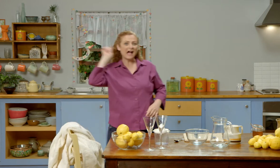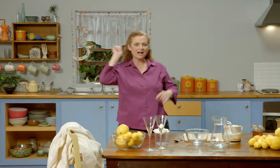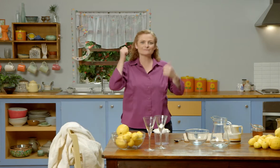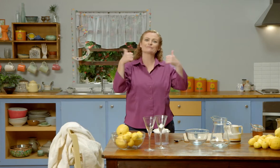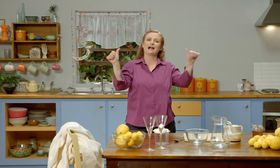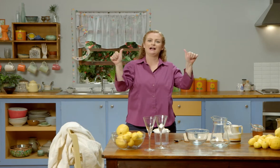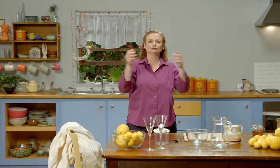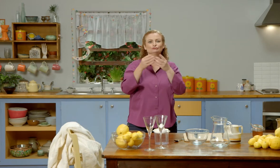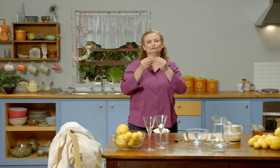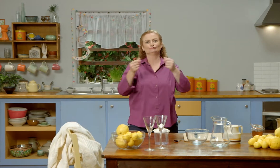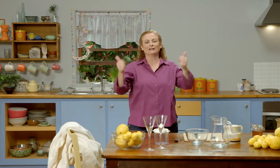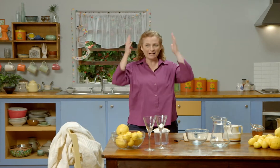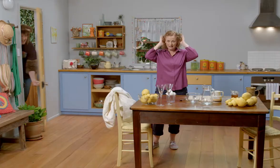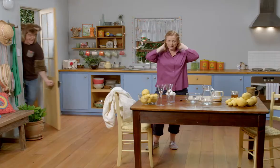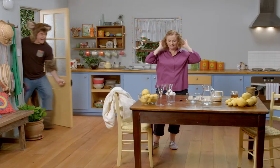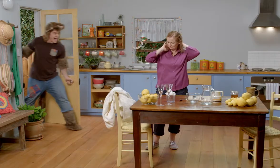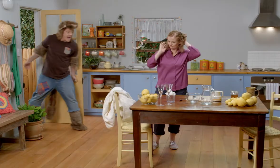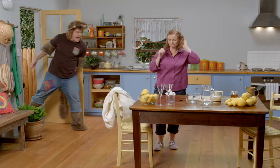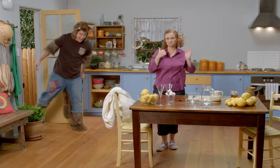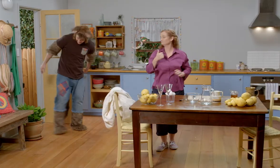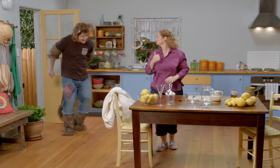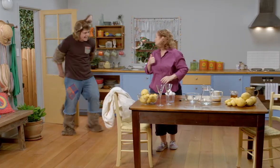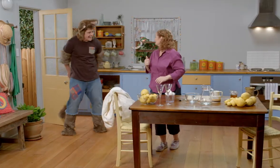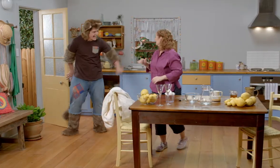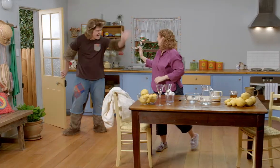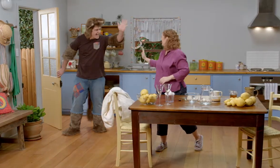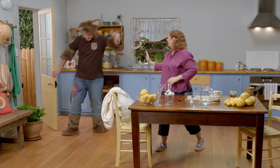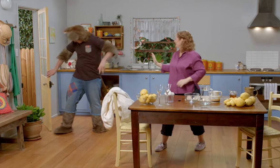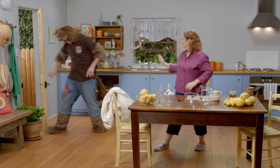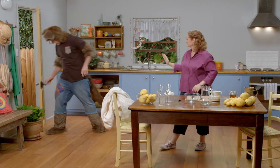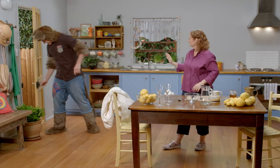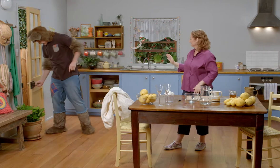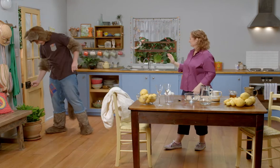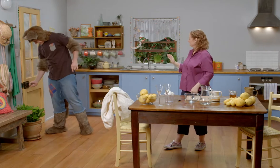At last my hair is dry. Oh, here's Possum.